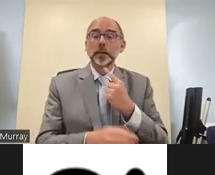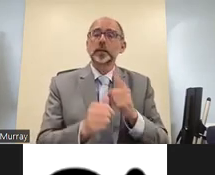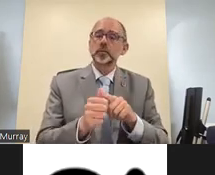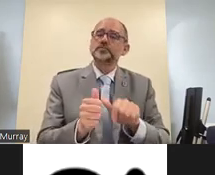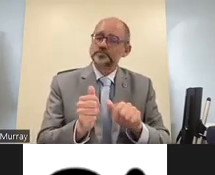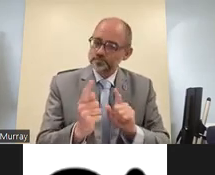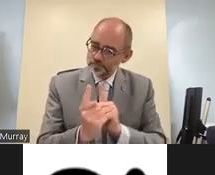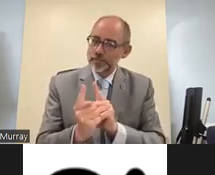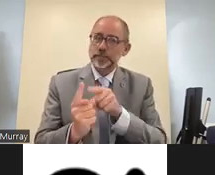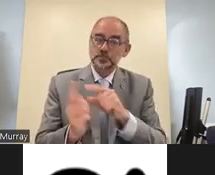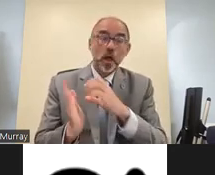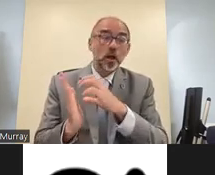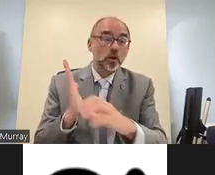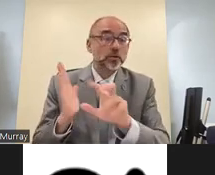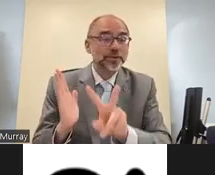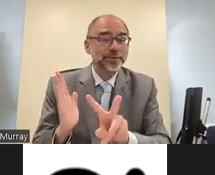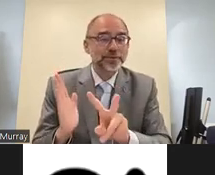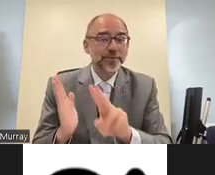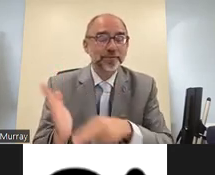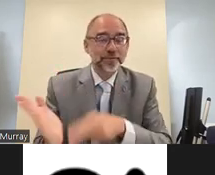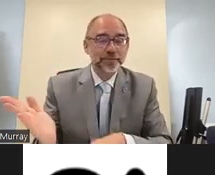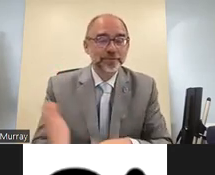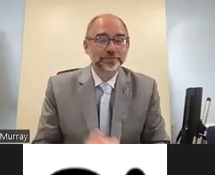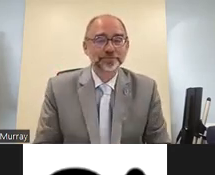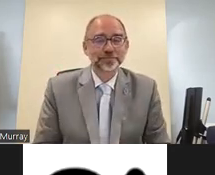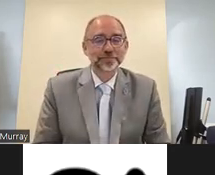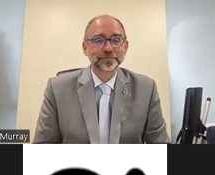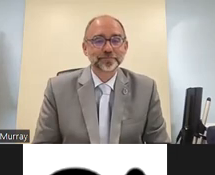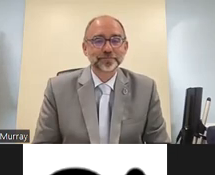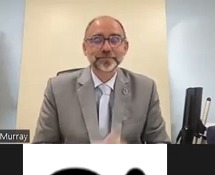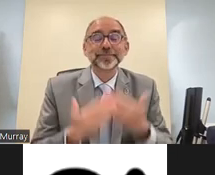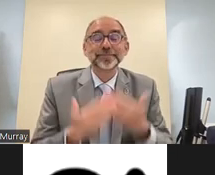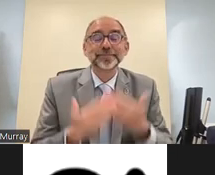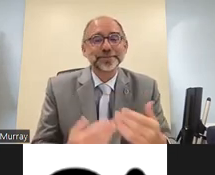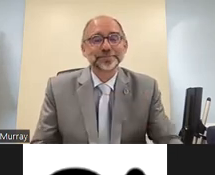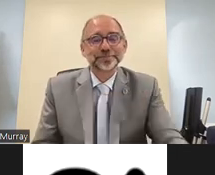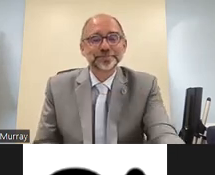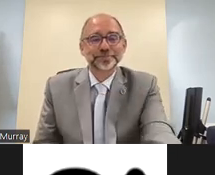country governments ensuring that they meet their commitments with respect to article 21. thank you